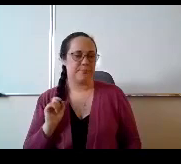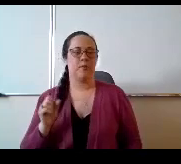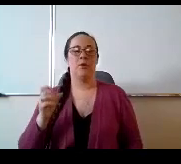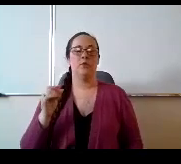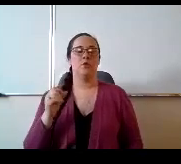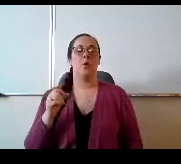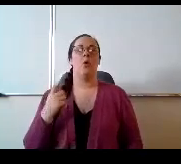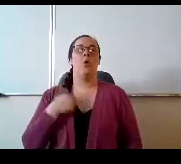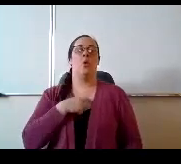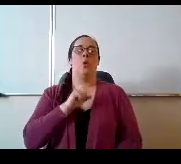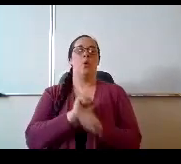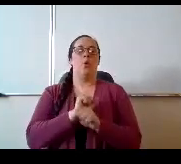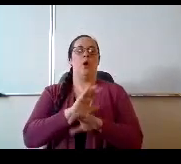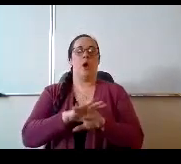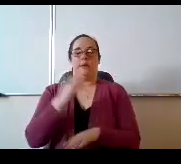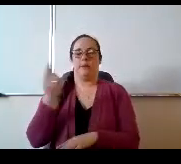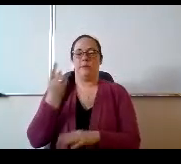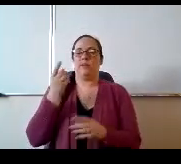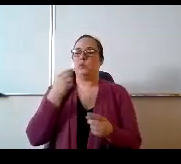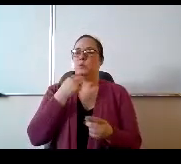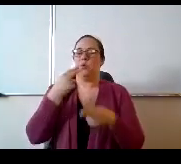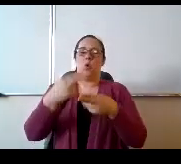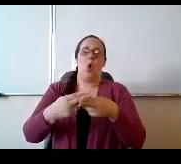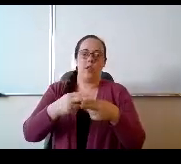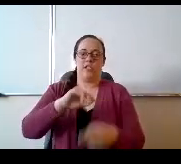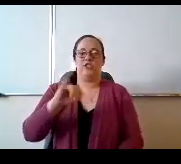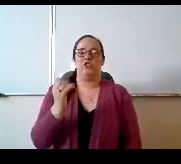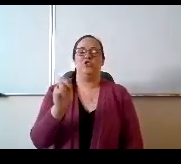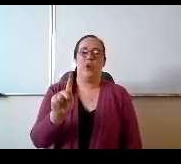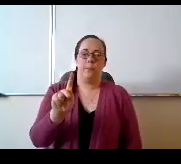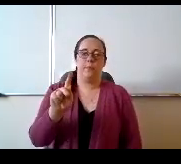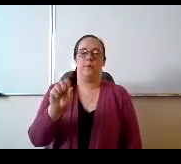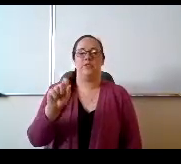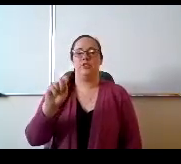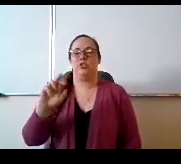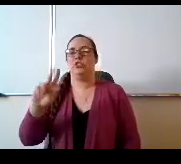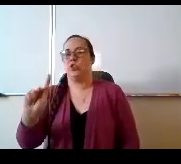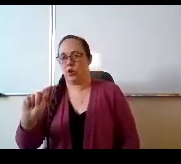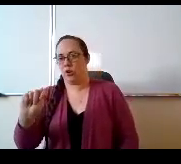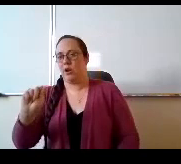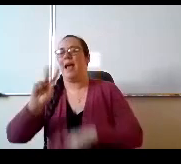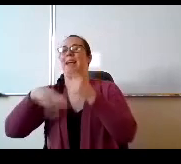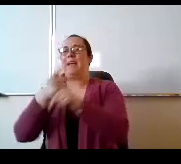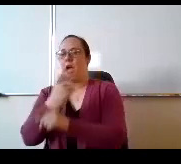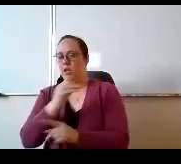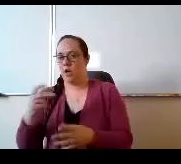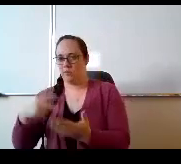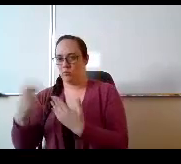that it's a jump start type of program. We will reach out to our incoming kiddos to do that and focus on